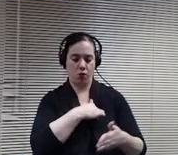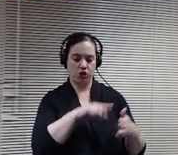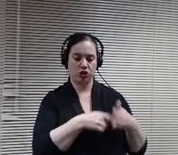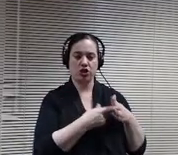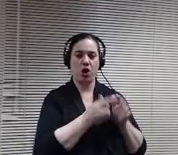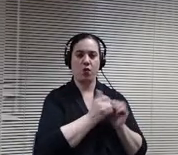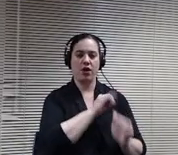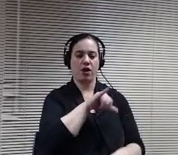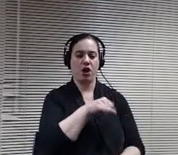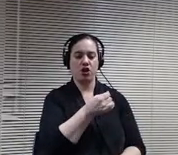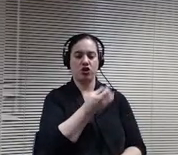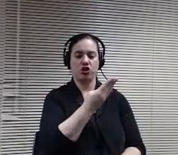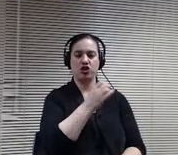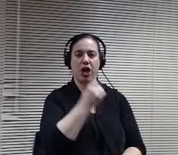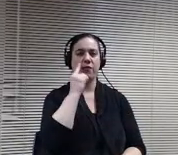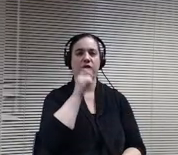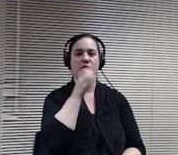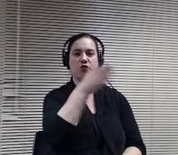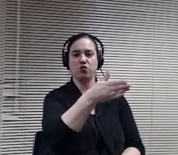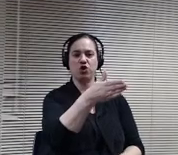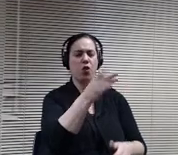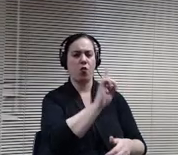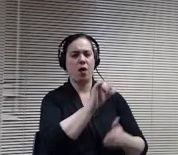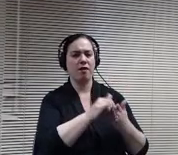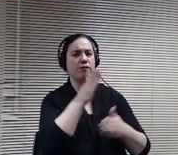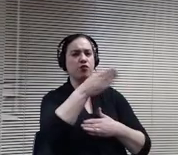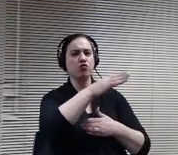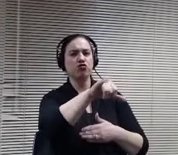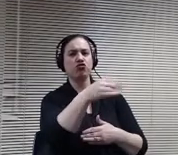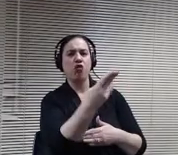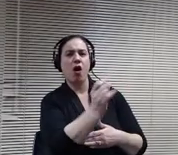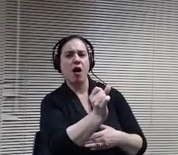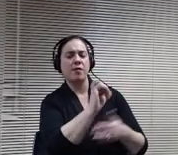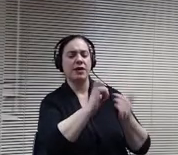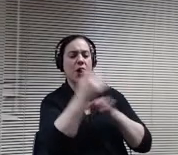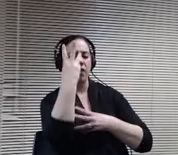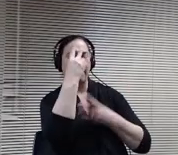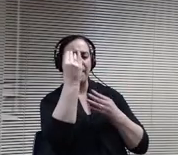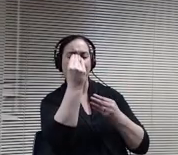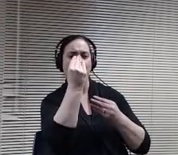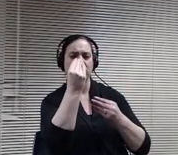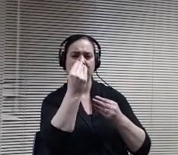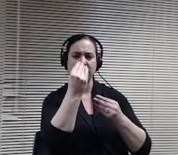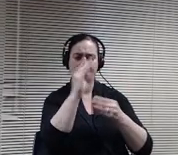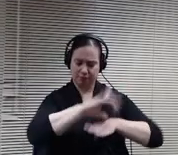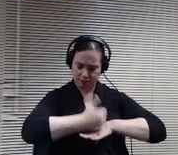are the jobs of the future and how do we actually think about building our curriculum to help our students? Many of